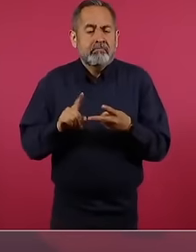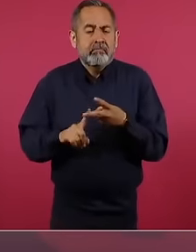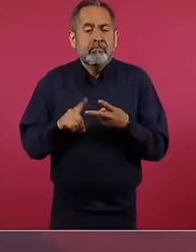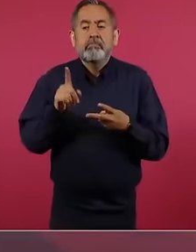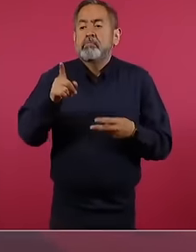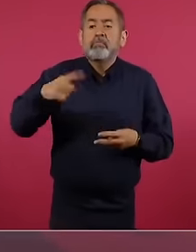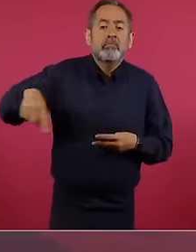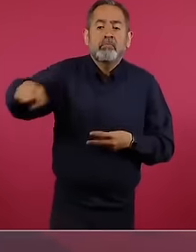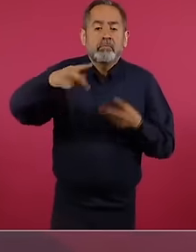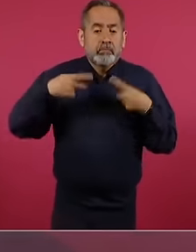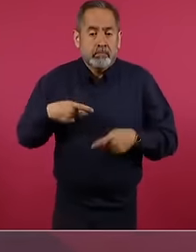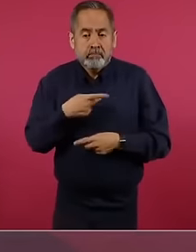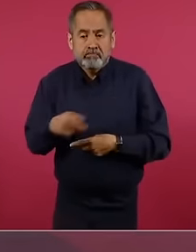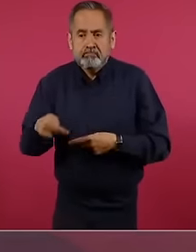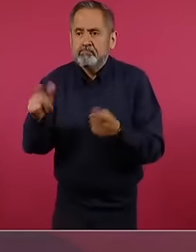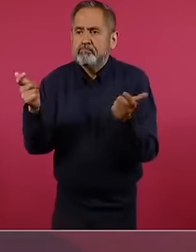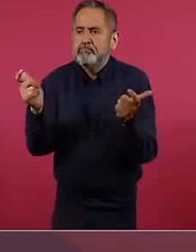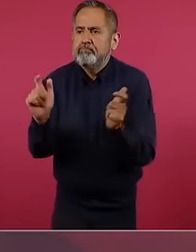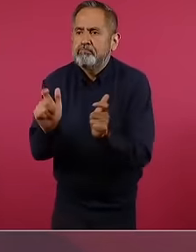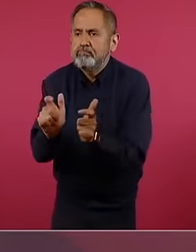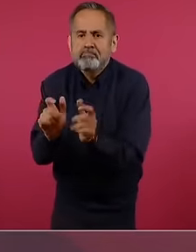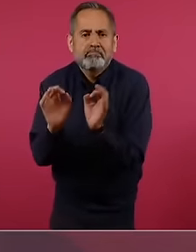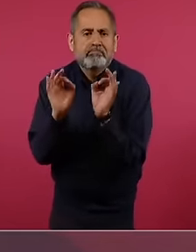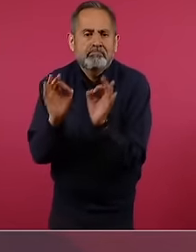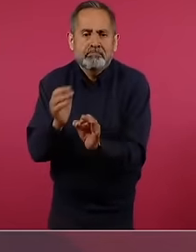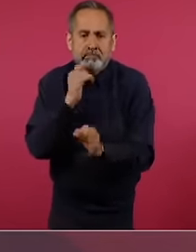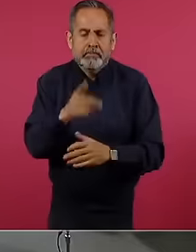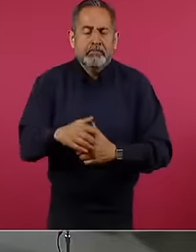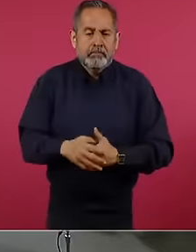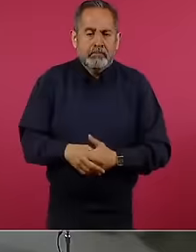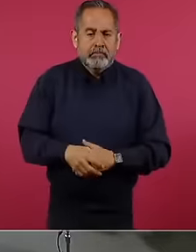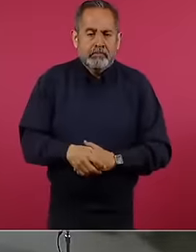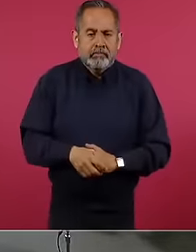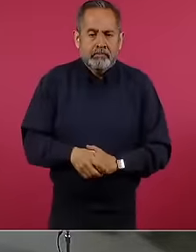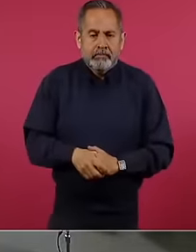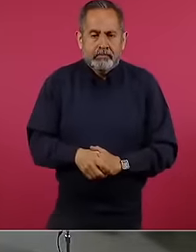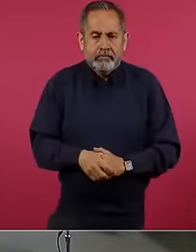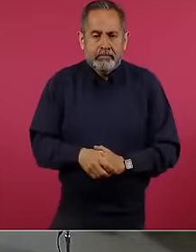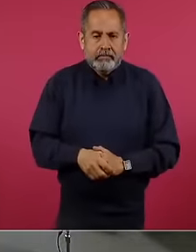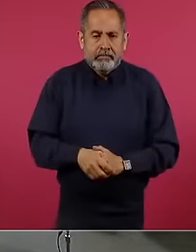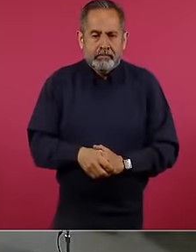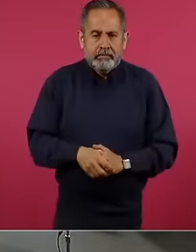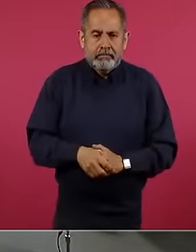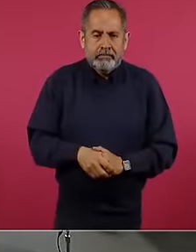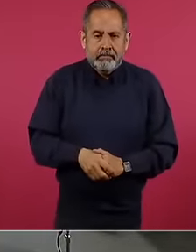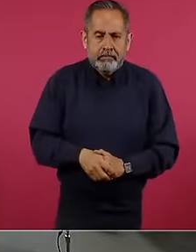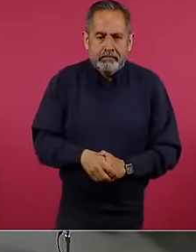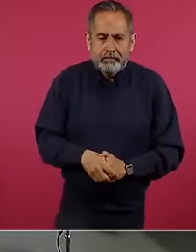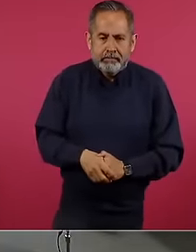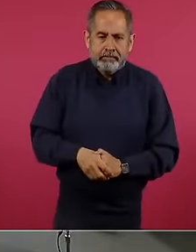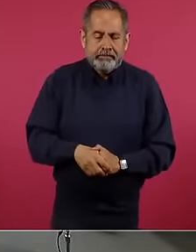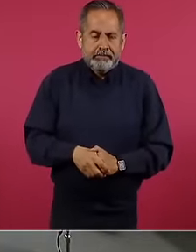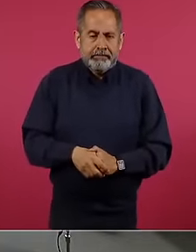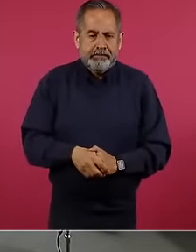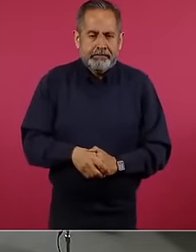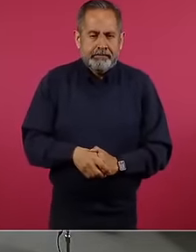poverty was reduced. To